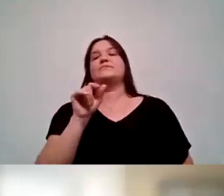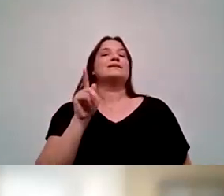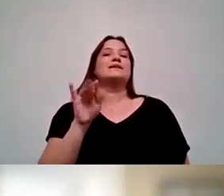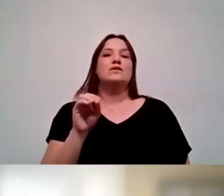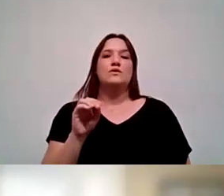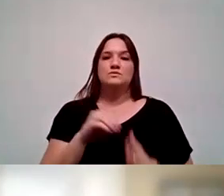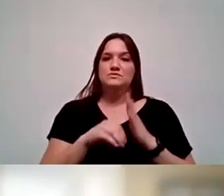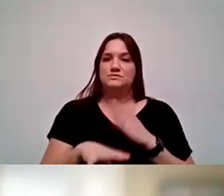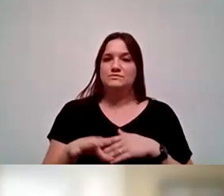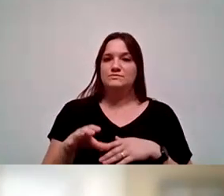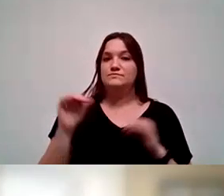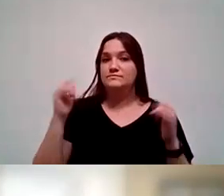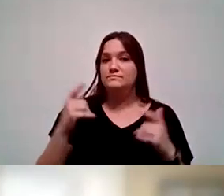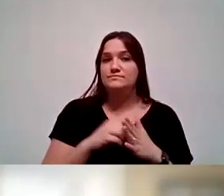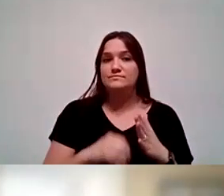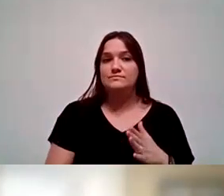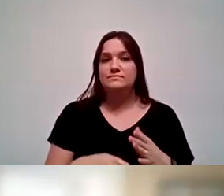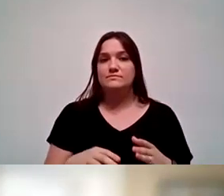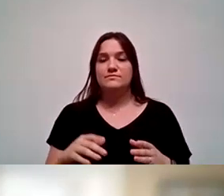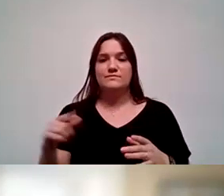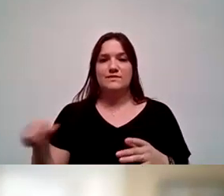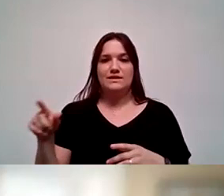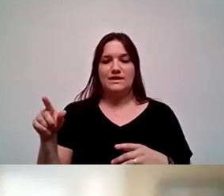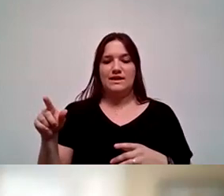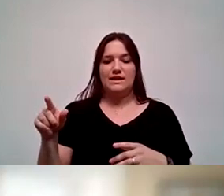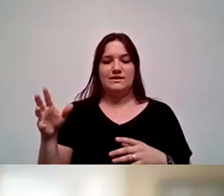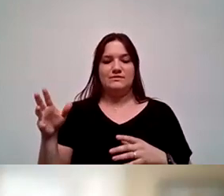all of our students is that they are an intersectional identity.